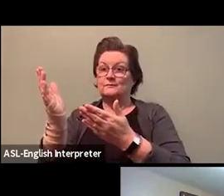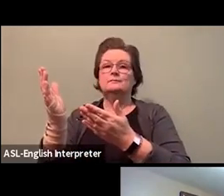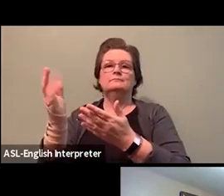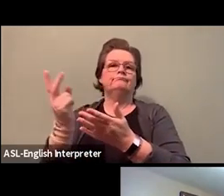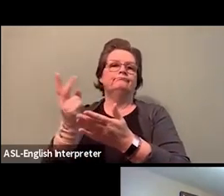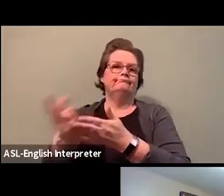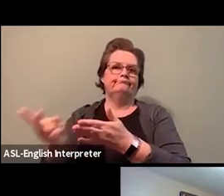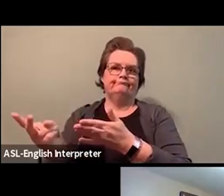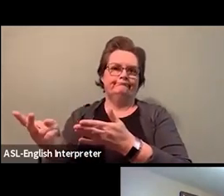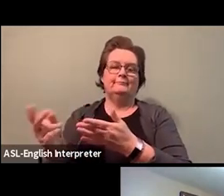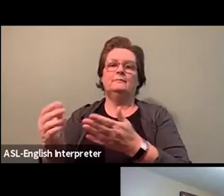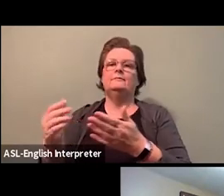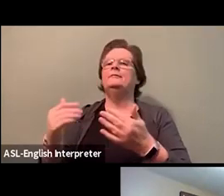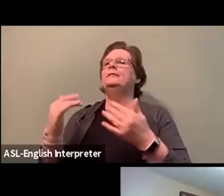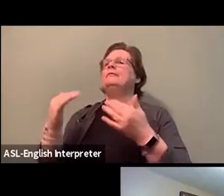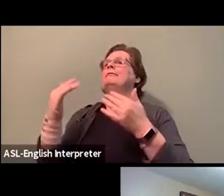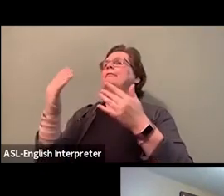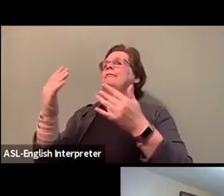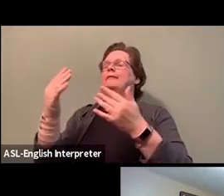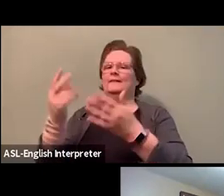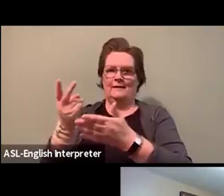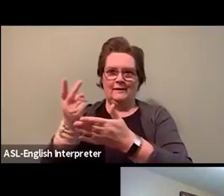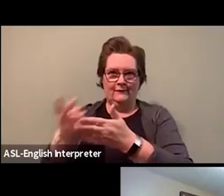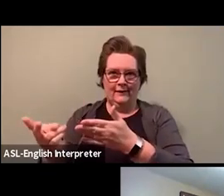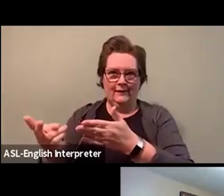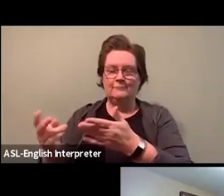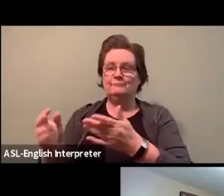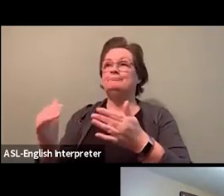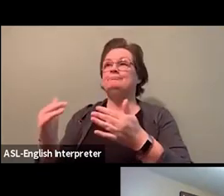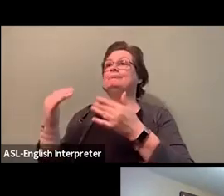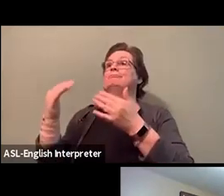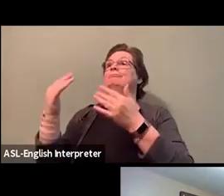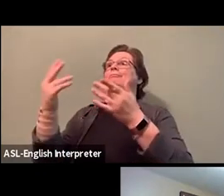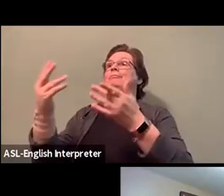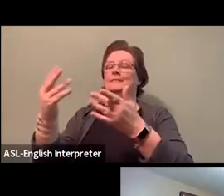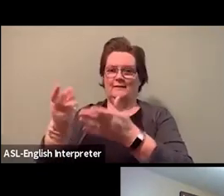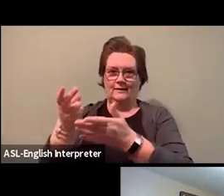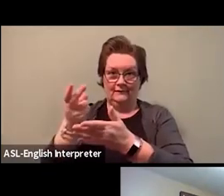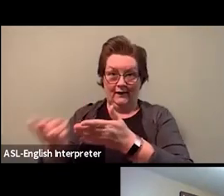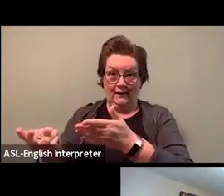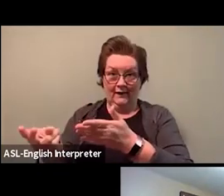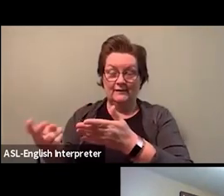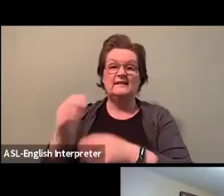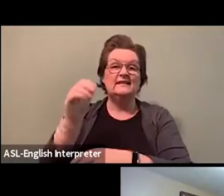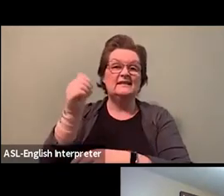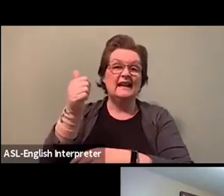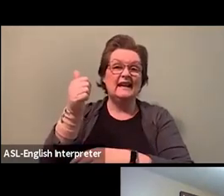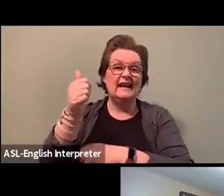Now, remember I wasn't there, I'm just telling a story that I heard, 10 years to get those two seats.